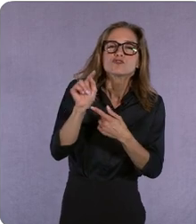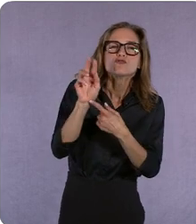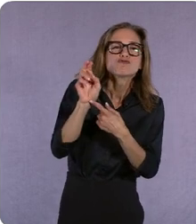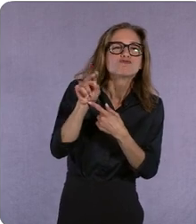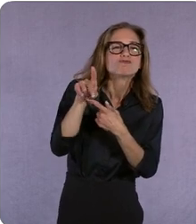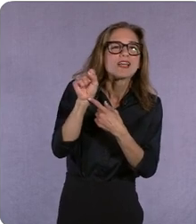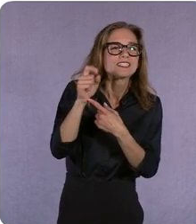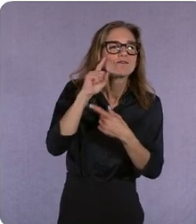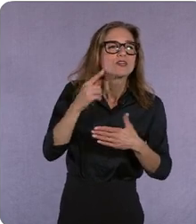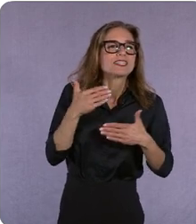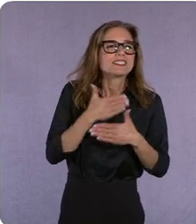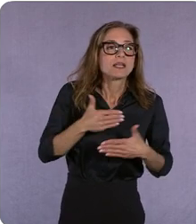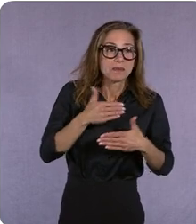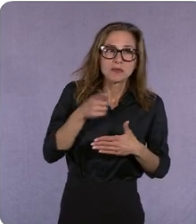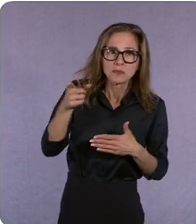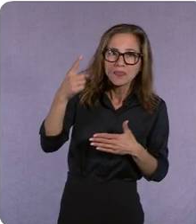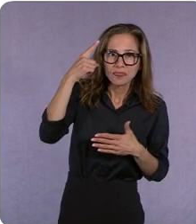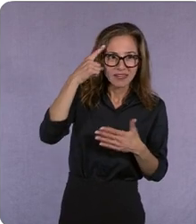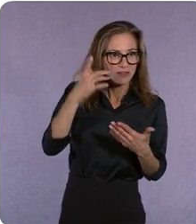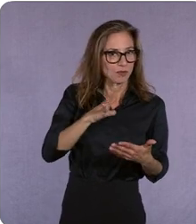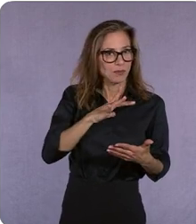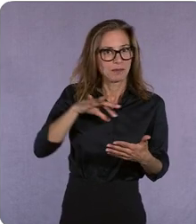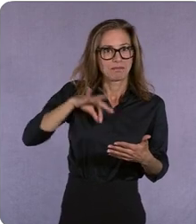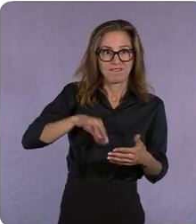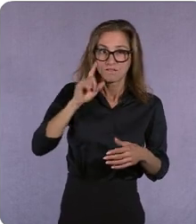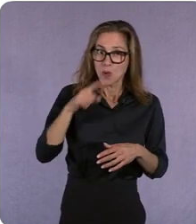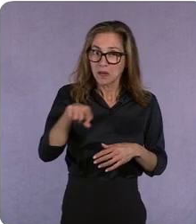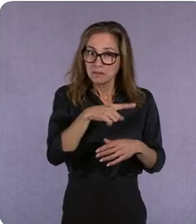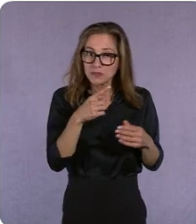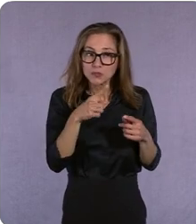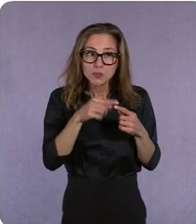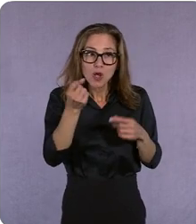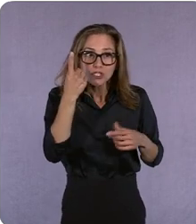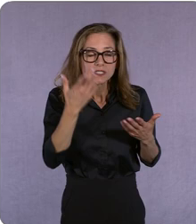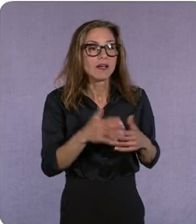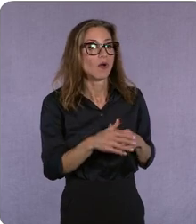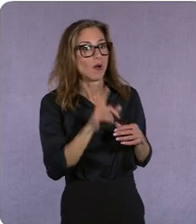Sarah: Well, there's a couple i'm paying a lot of attention to now, I mean, it's interesting. And look we feel this